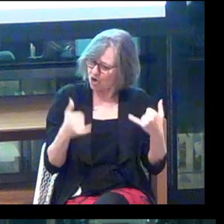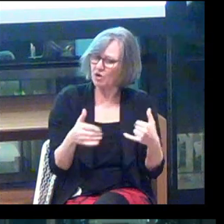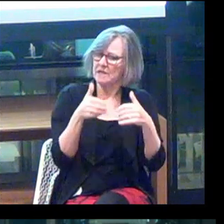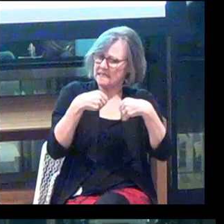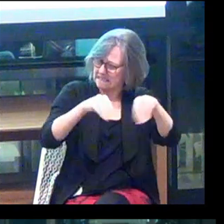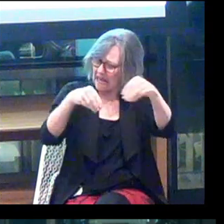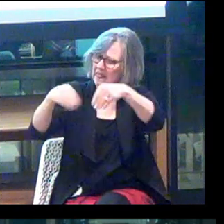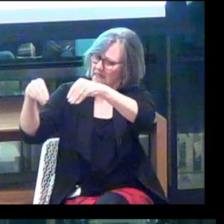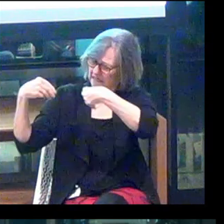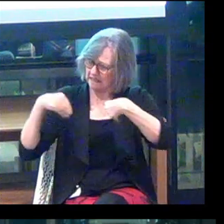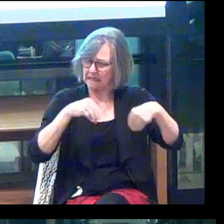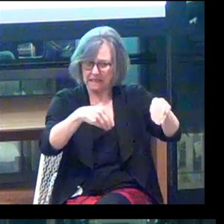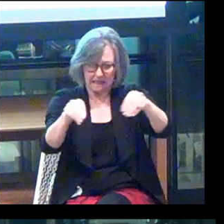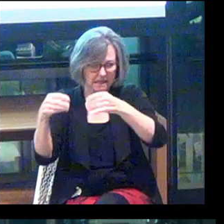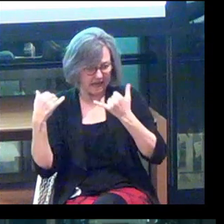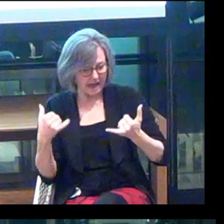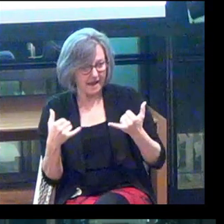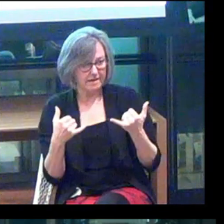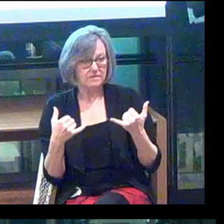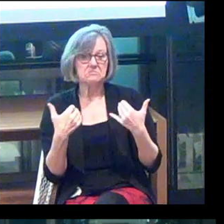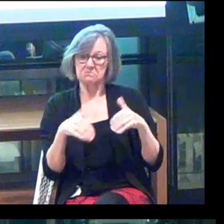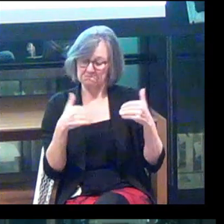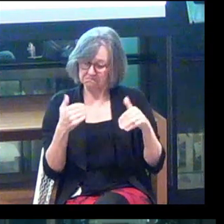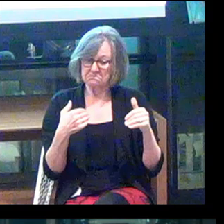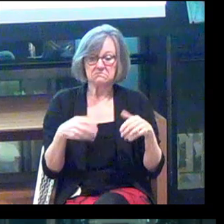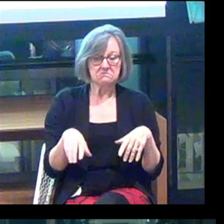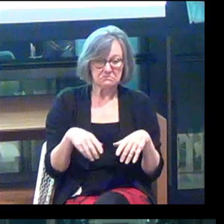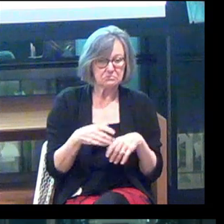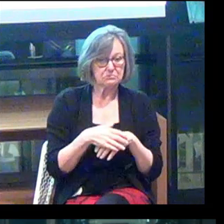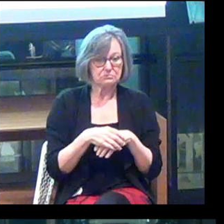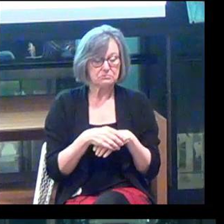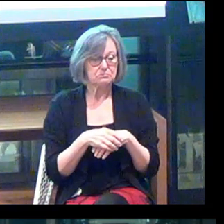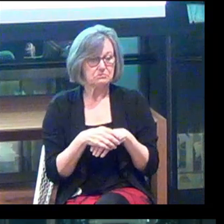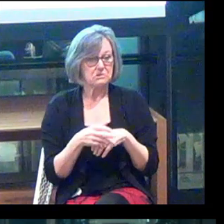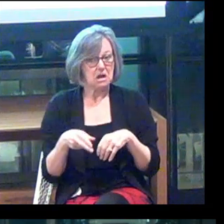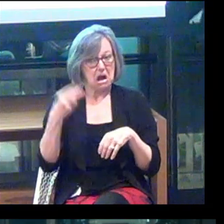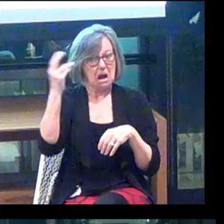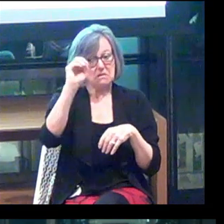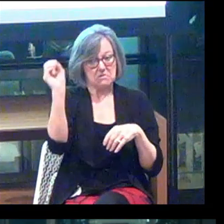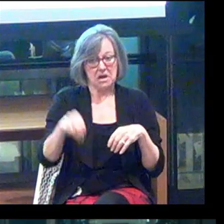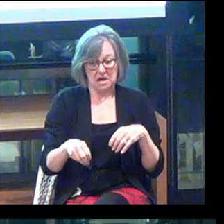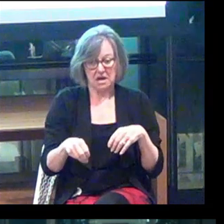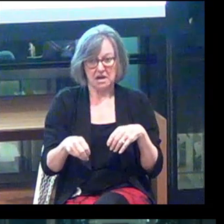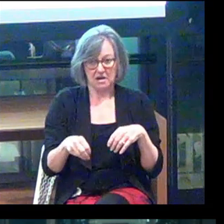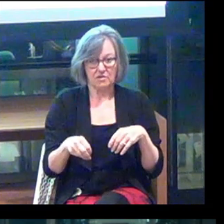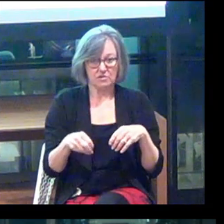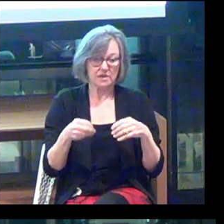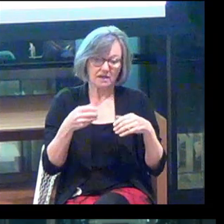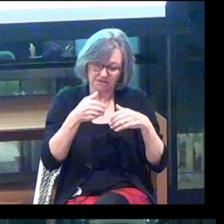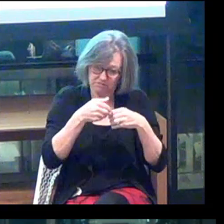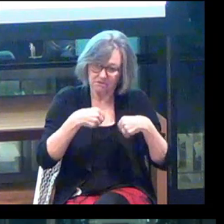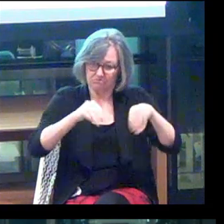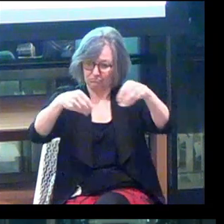in the market is a pretty high rate of getting something out the door.